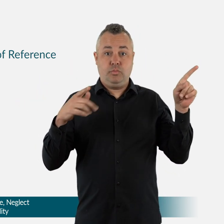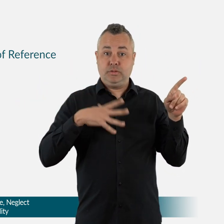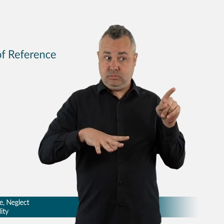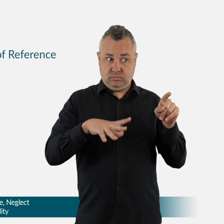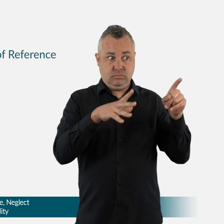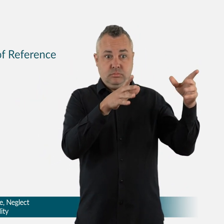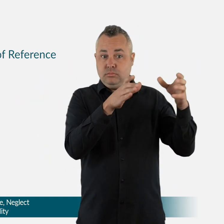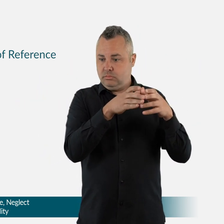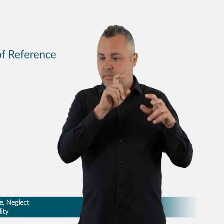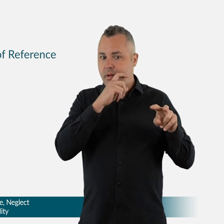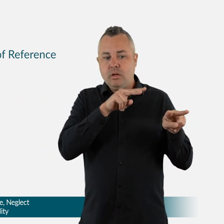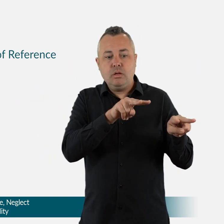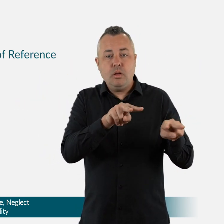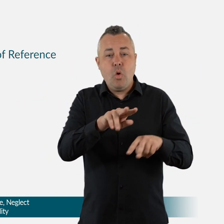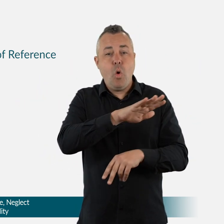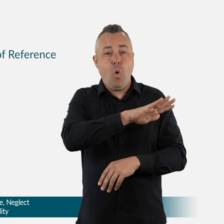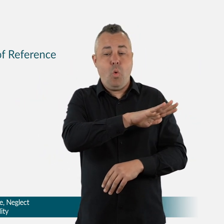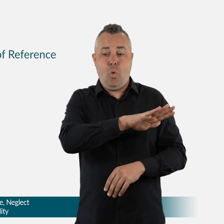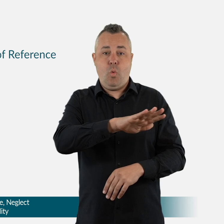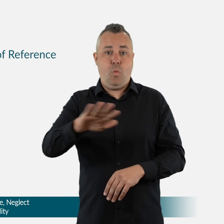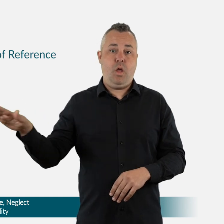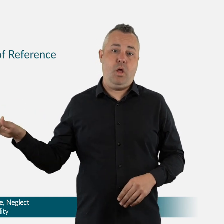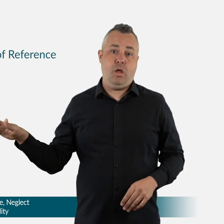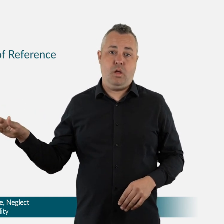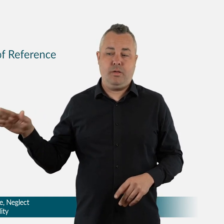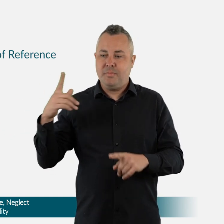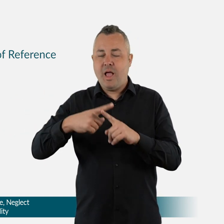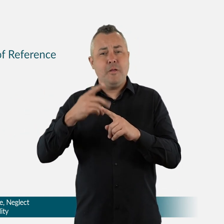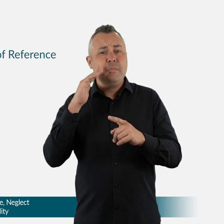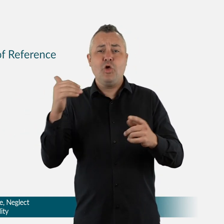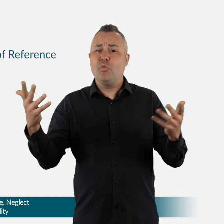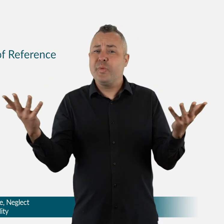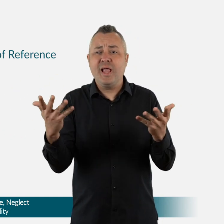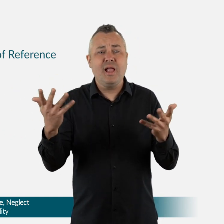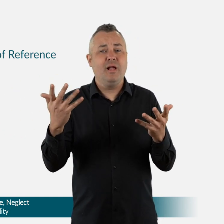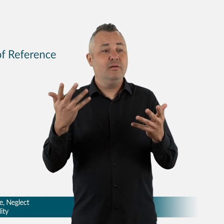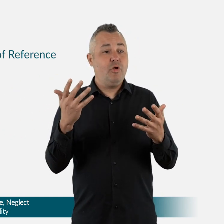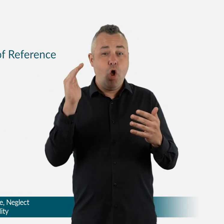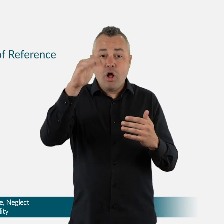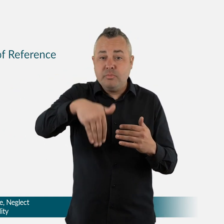hearings are finished and anticipates the Royal Commission will run for three years.